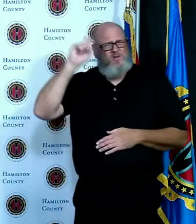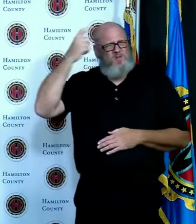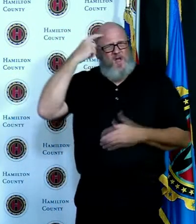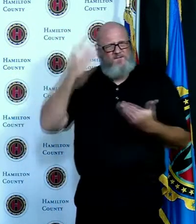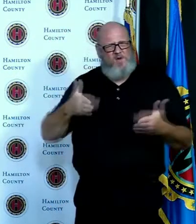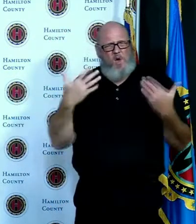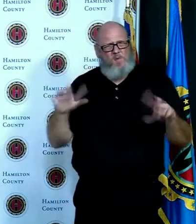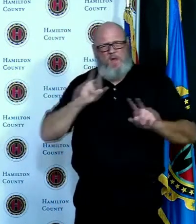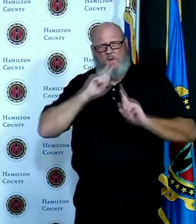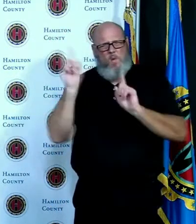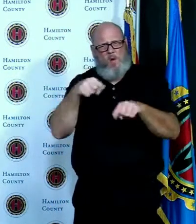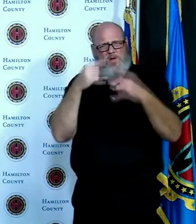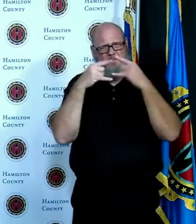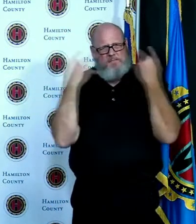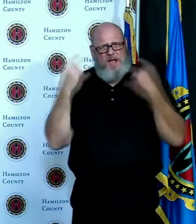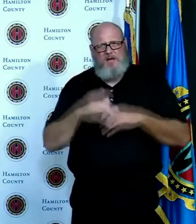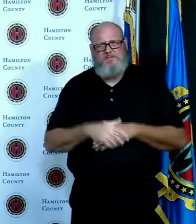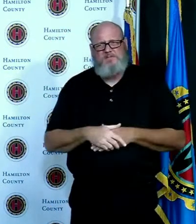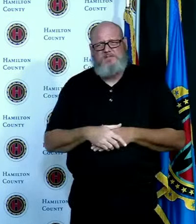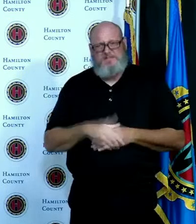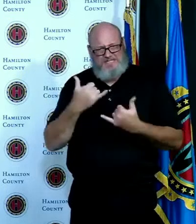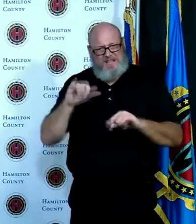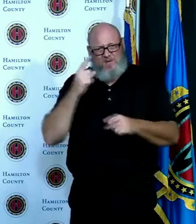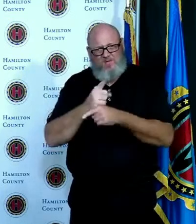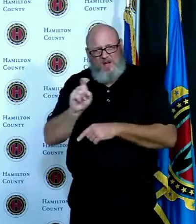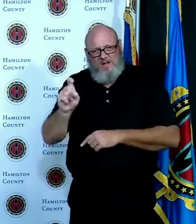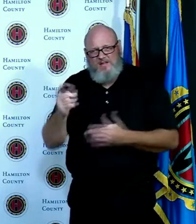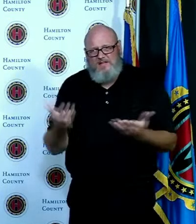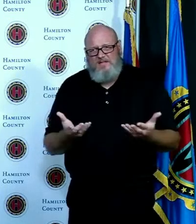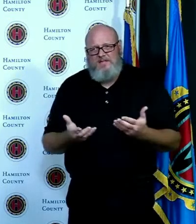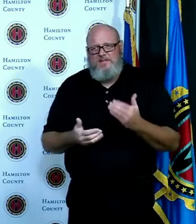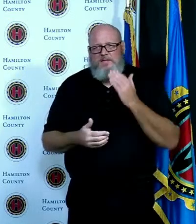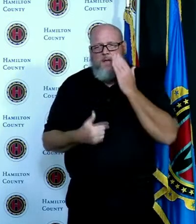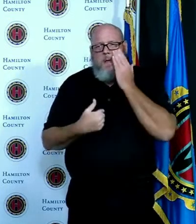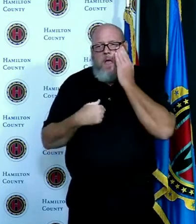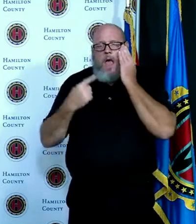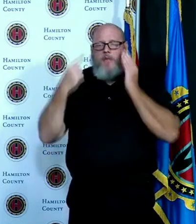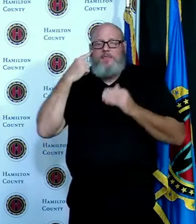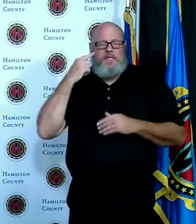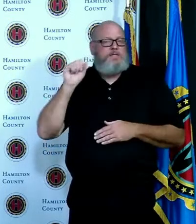I think we do but but I think the idea today that was raised and it was an interesting concept is